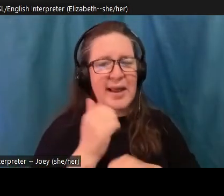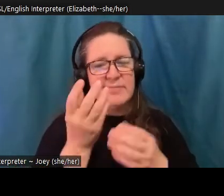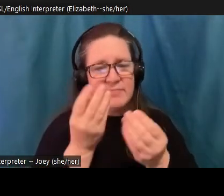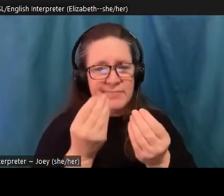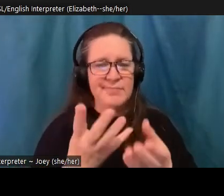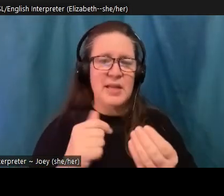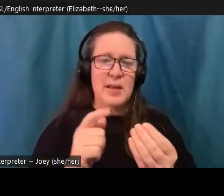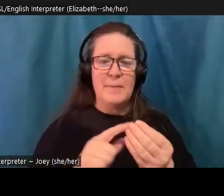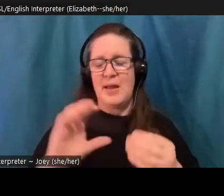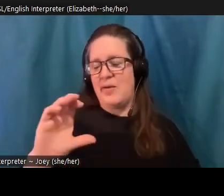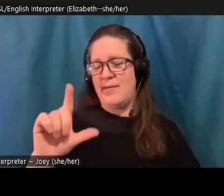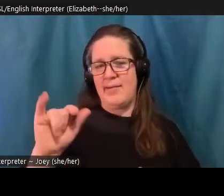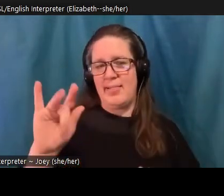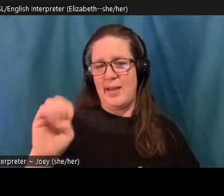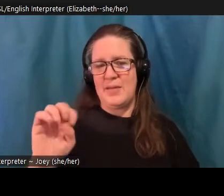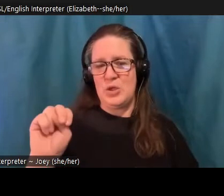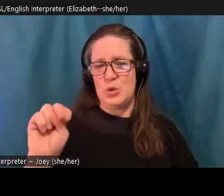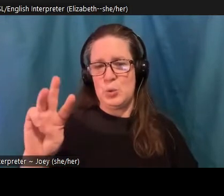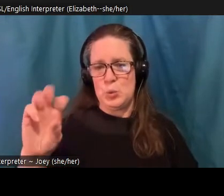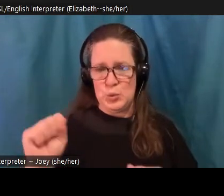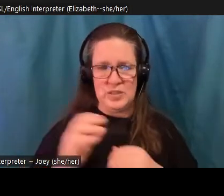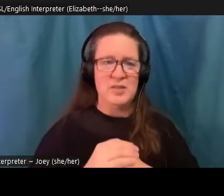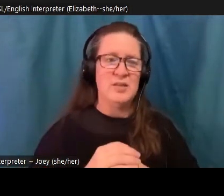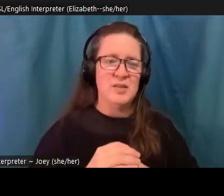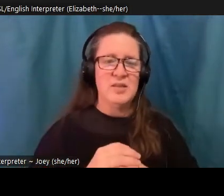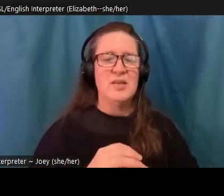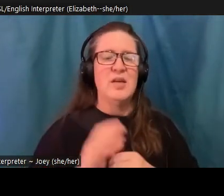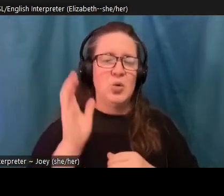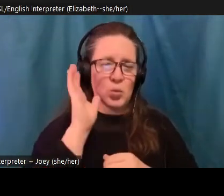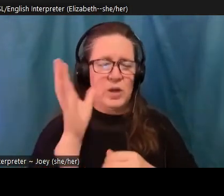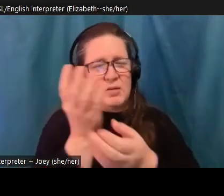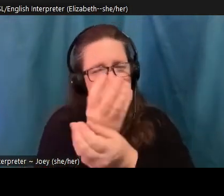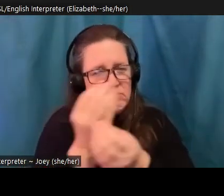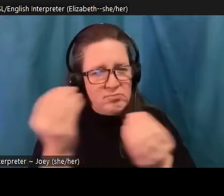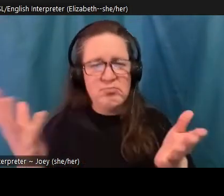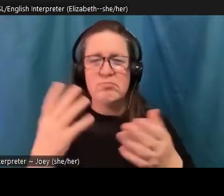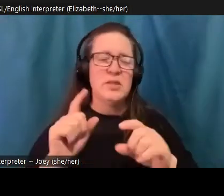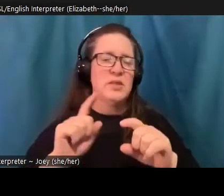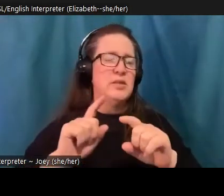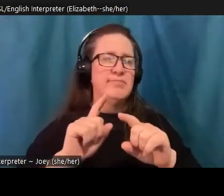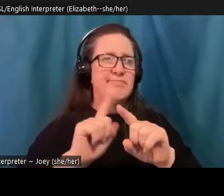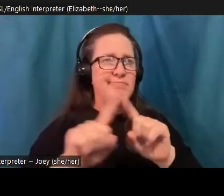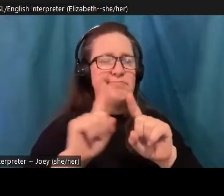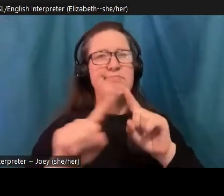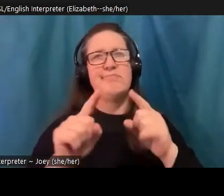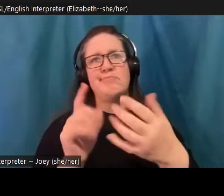solutions to problems across the spectrum. And it's not that they're trying to avoid bad news because they will still report